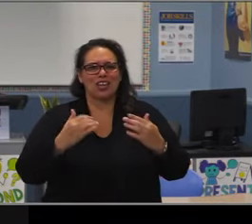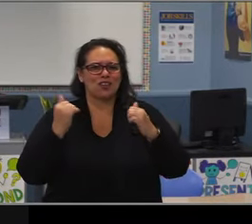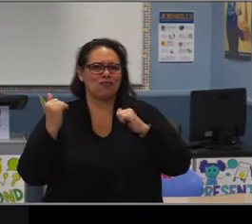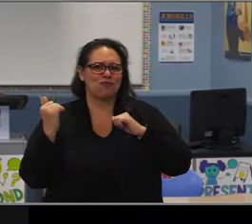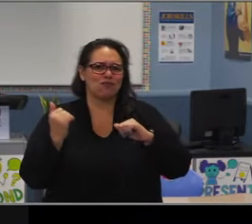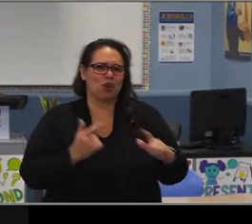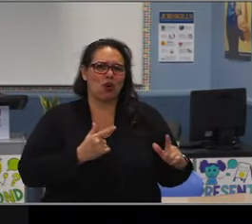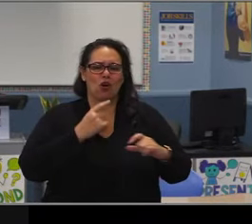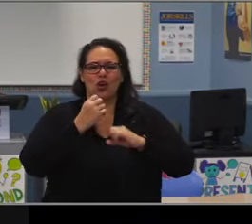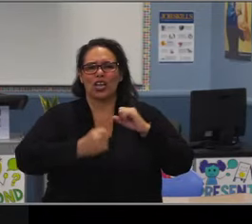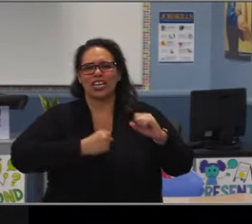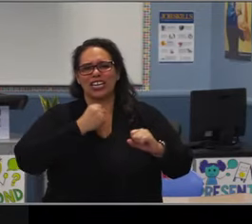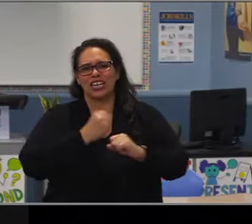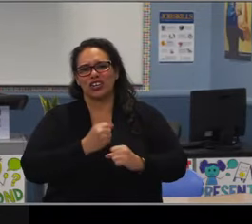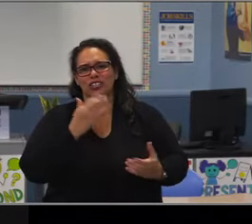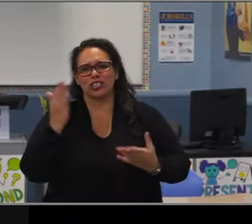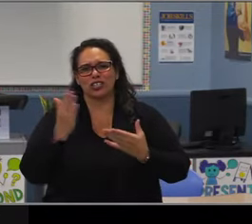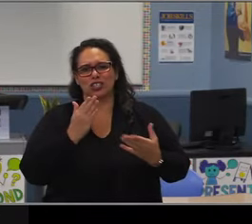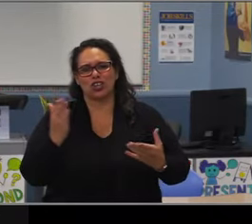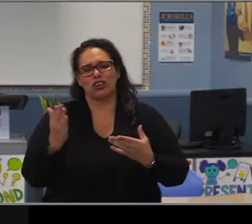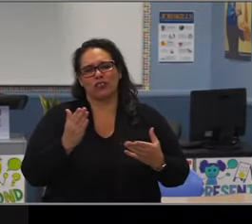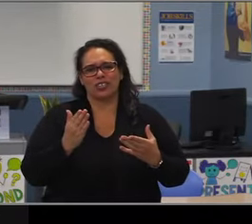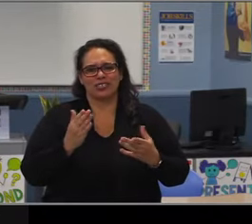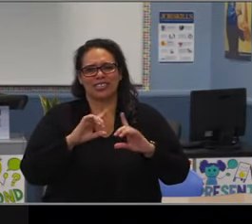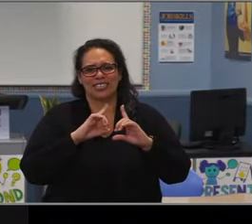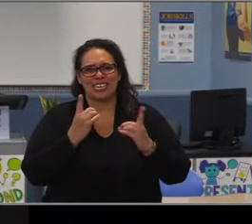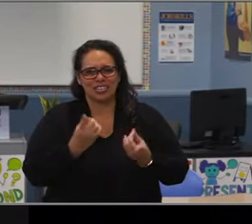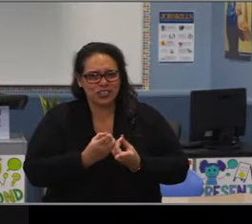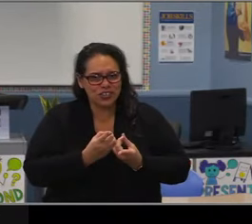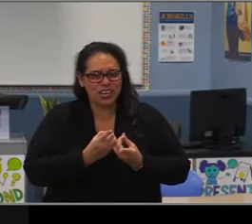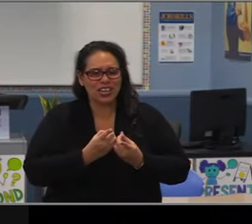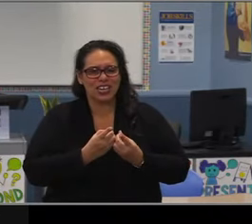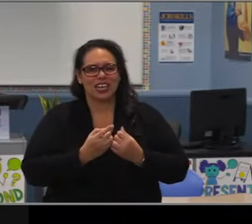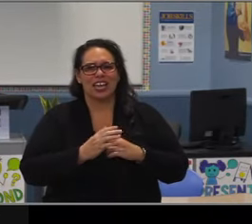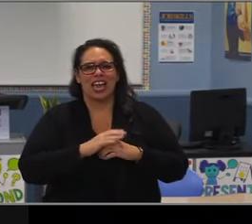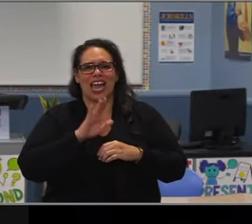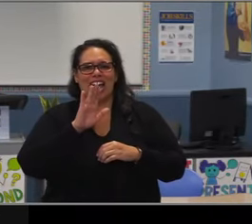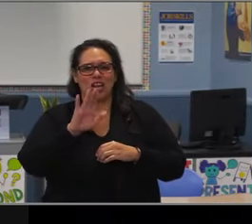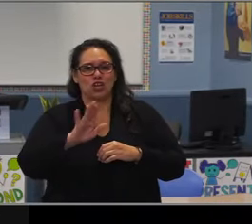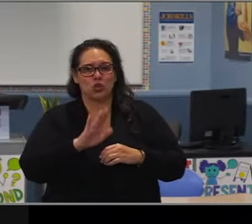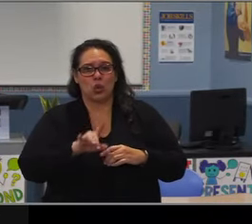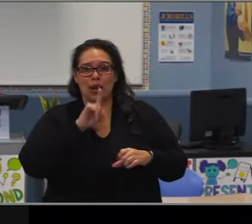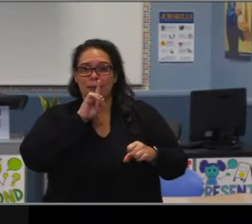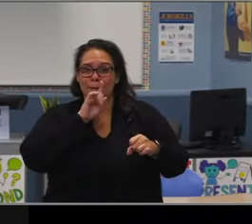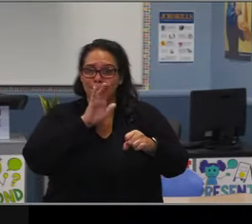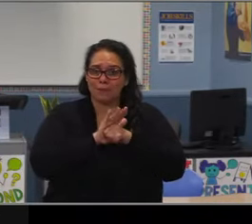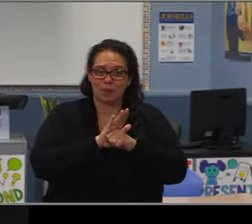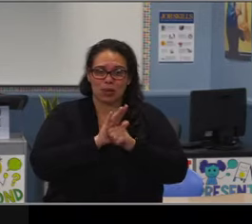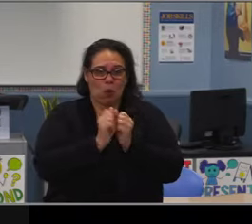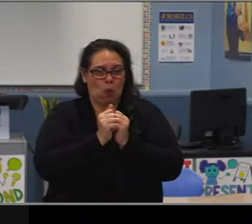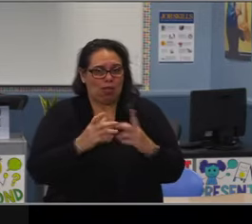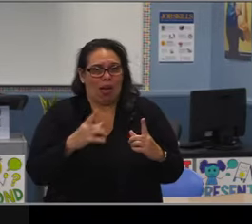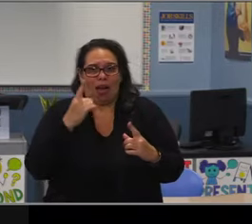of the Long Beach Unified School District. Your commitment to equity eliminating and closing opportunity and achievement gaps